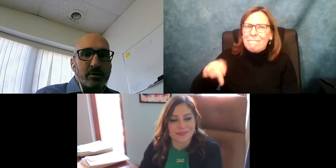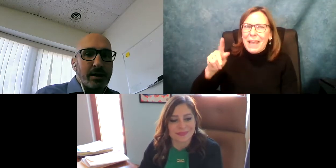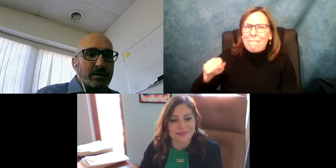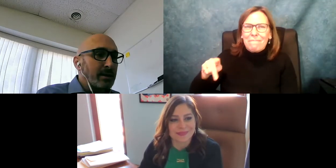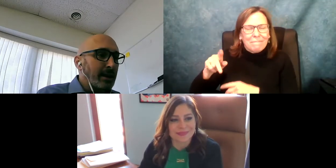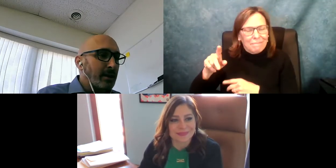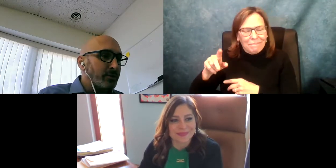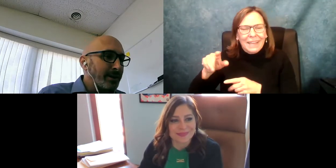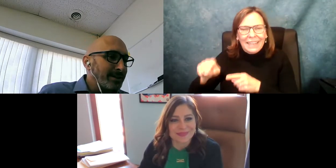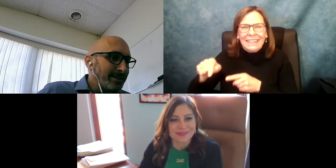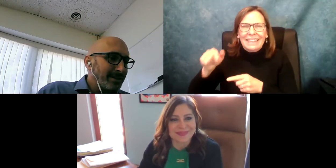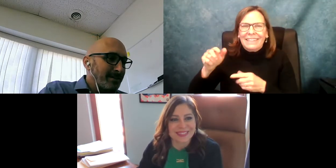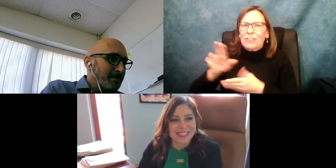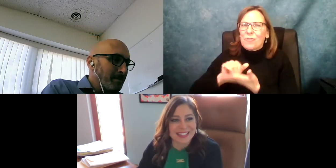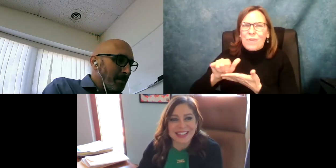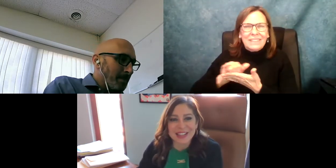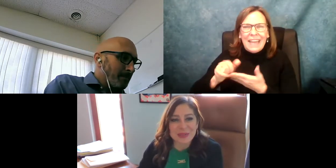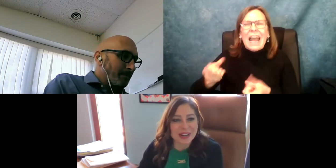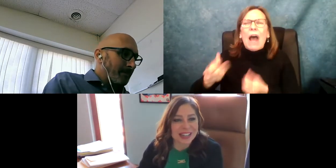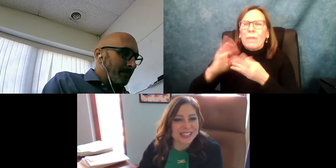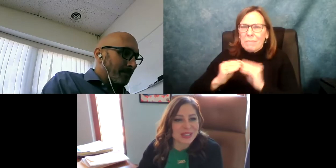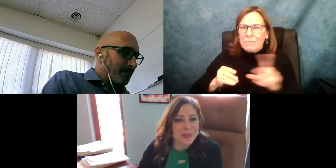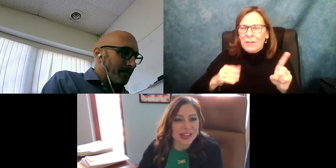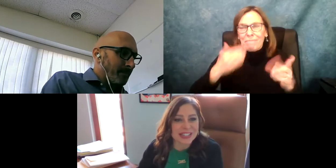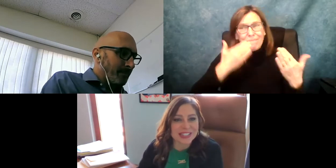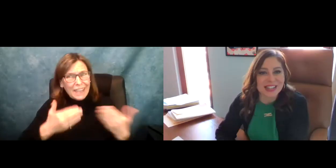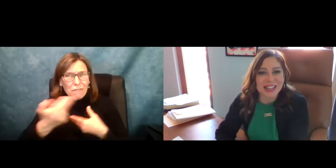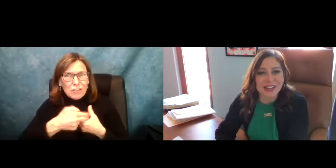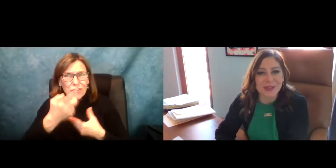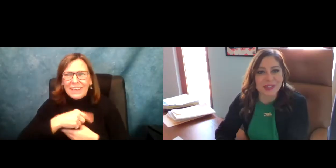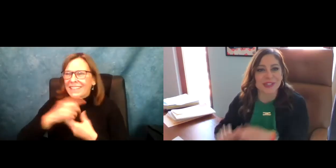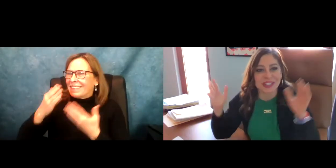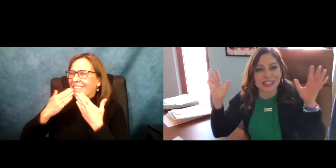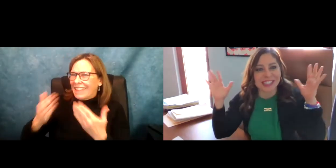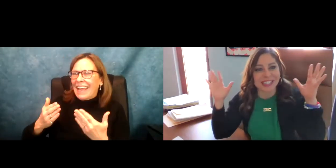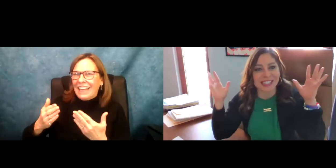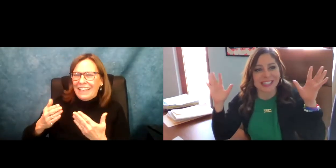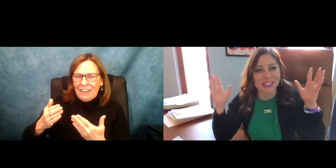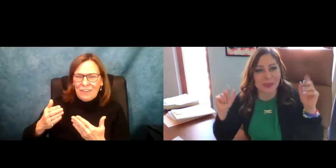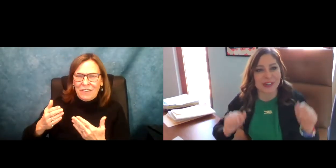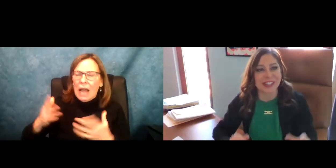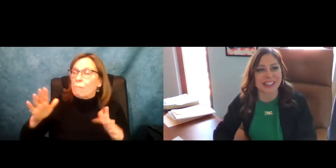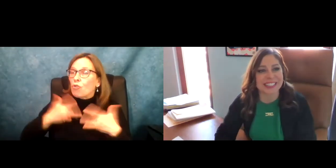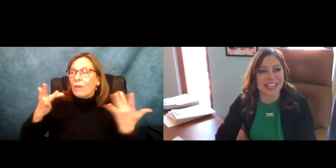people are using home care and CDPA in this state in with that, I want to introduce